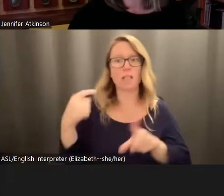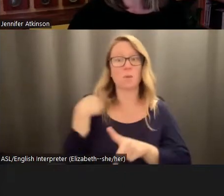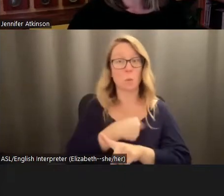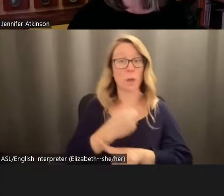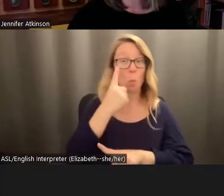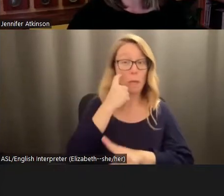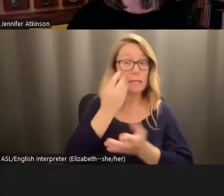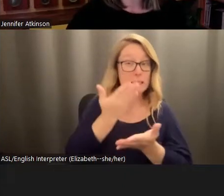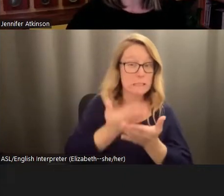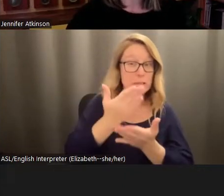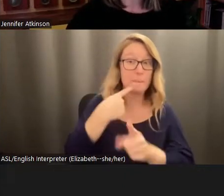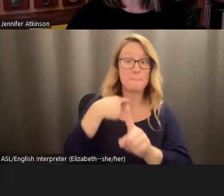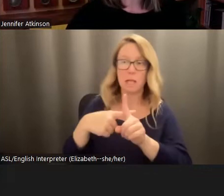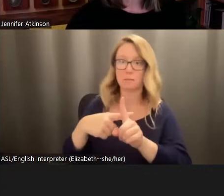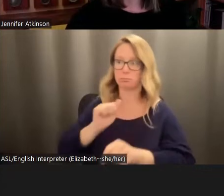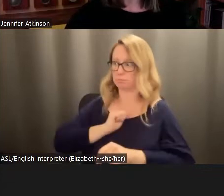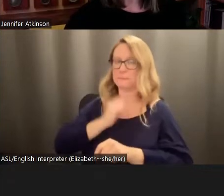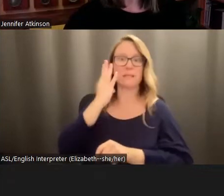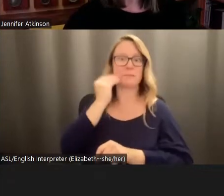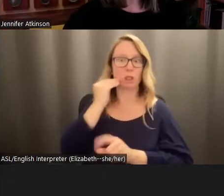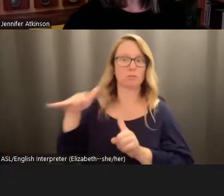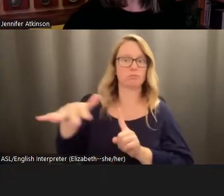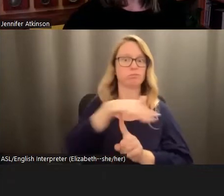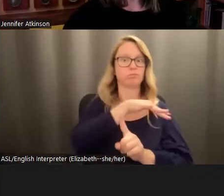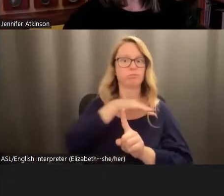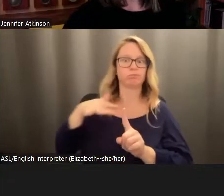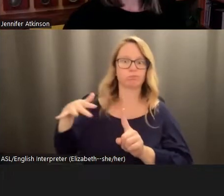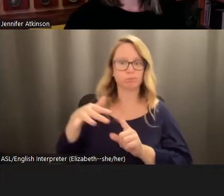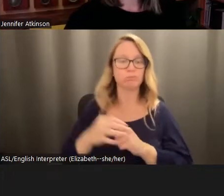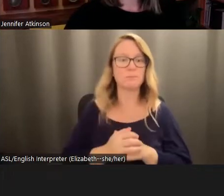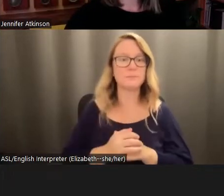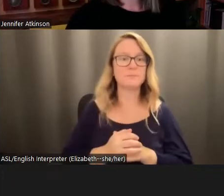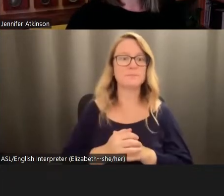directly experiencing all around us. I don't have to tell you